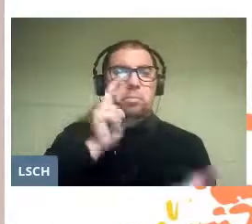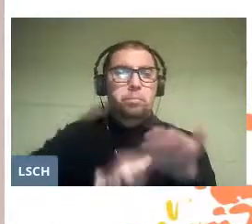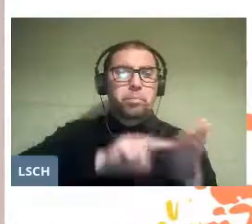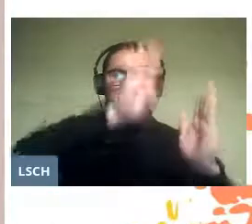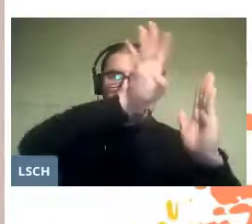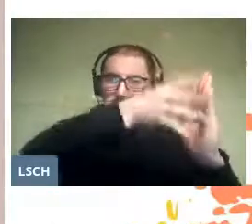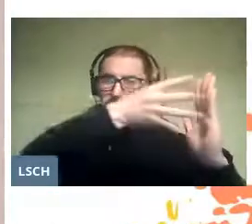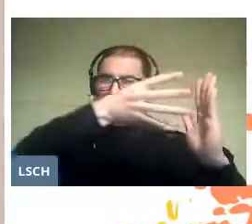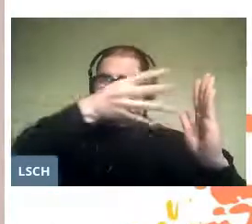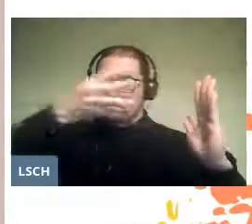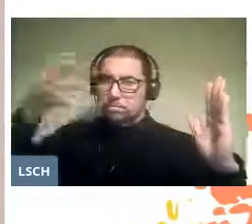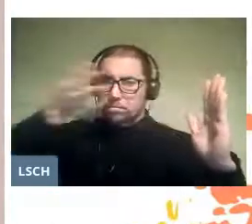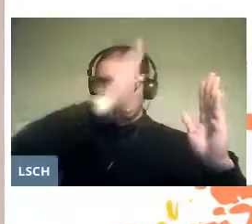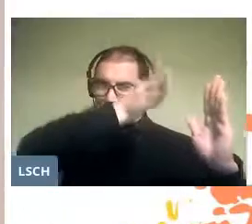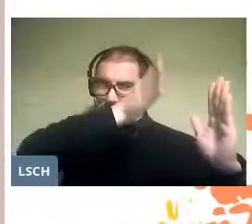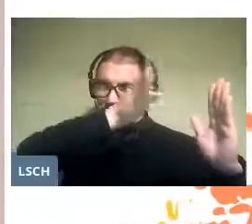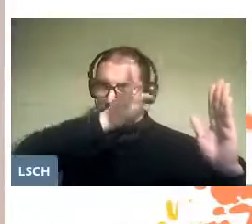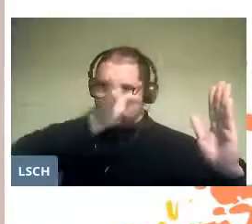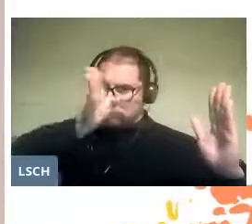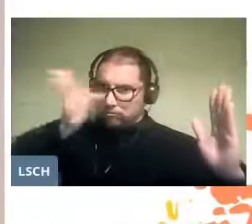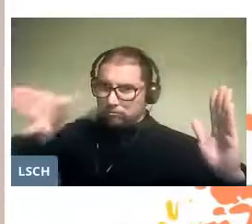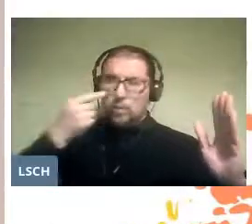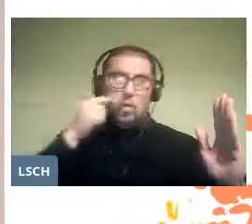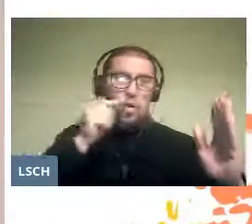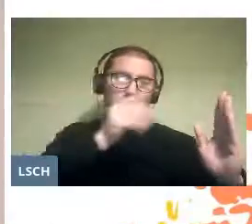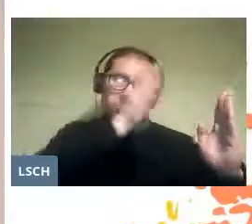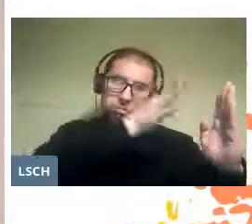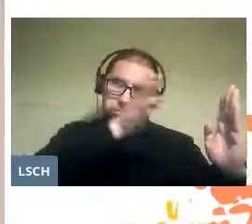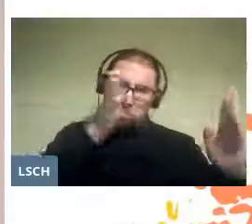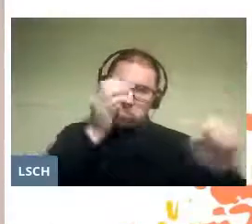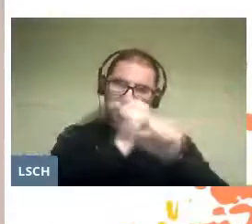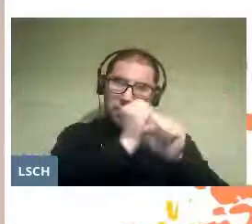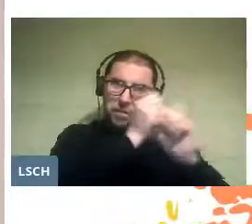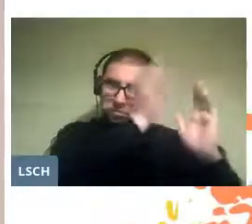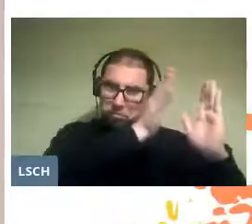and verify that the algorithm or logical sequence of activities